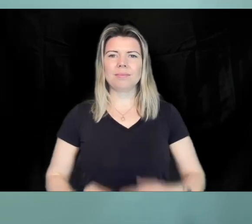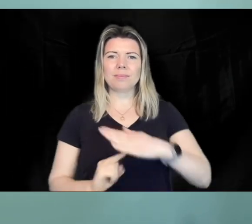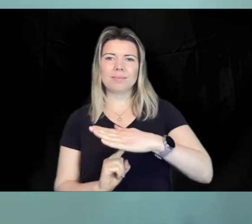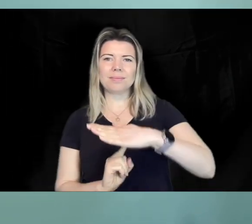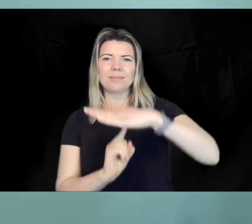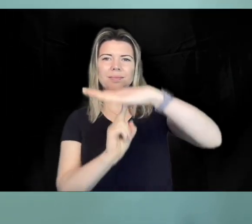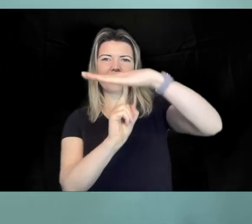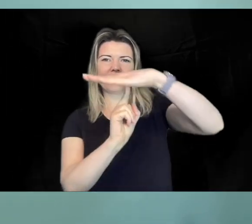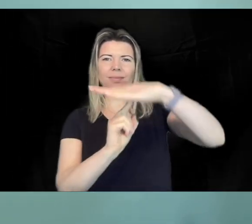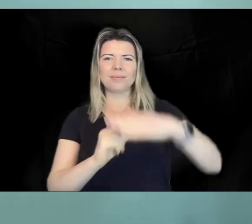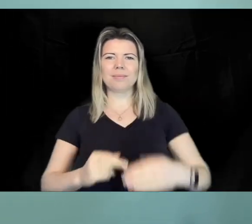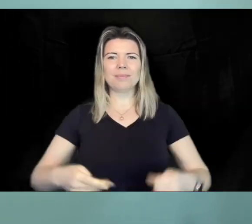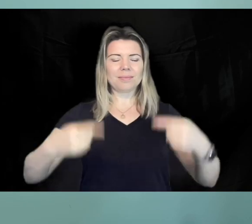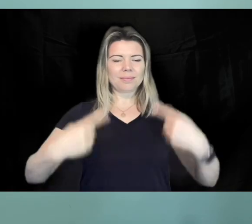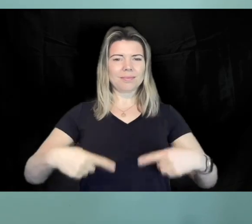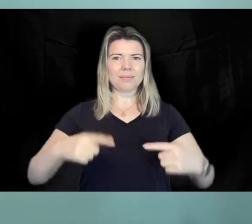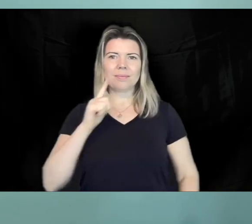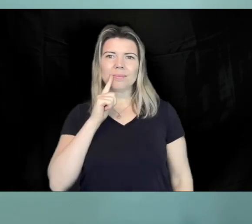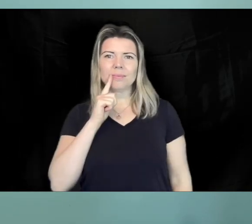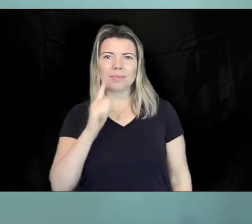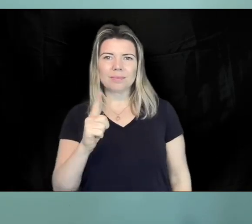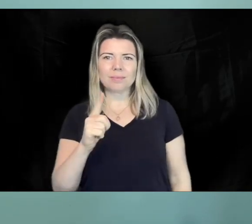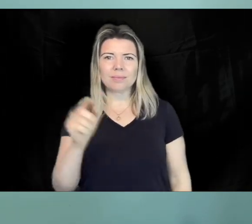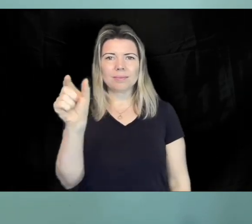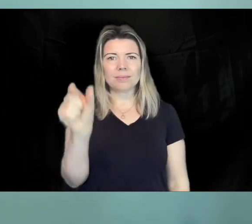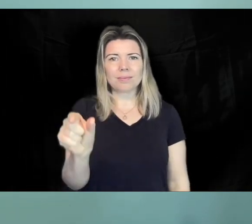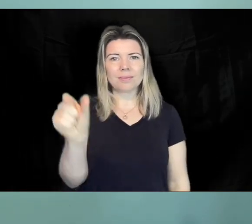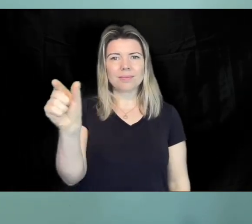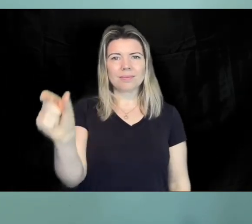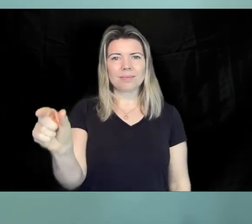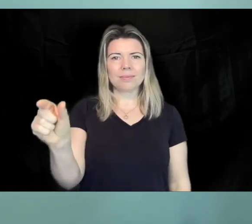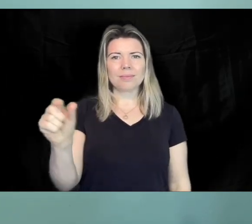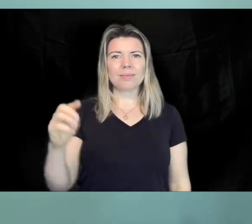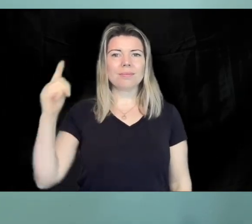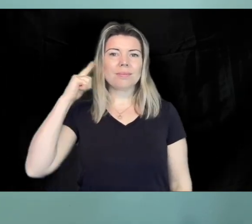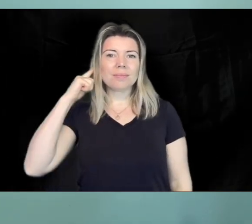Most importantly this has allowed us to further consult with the people that we support and to